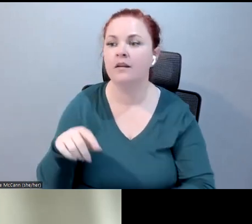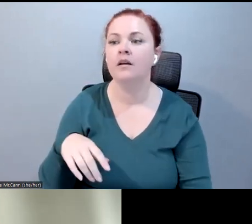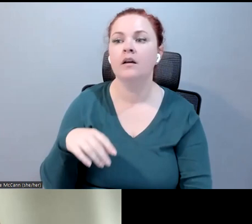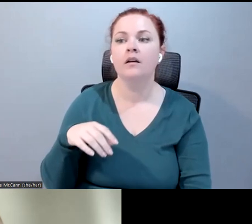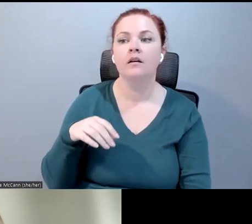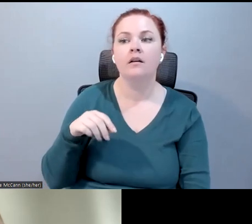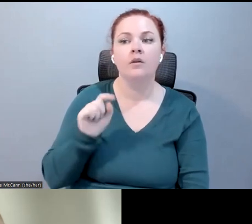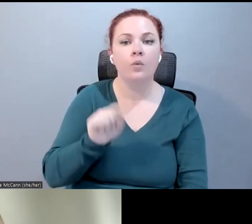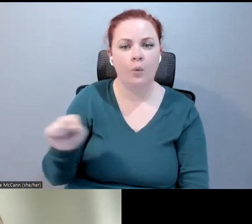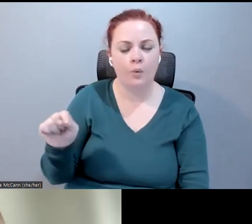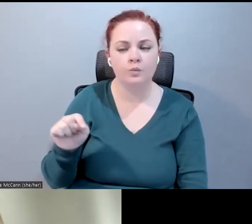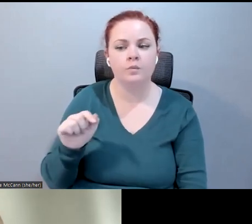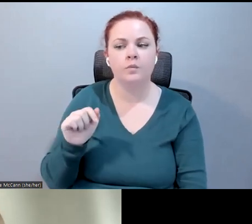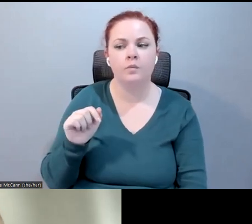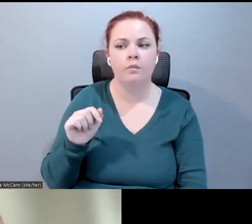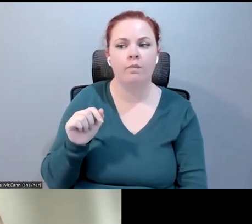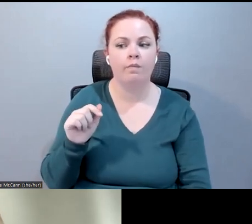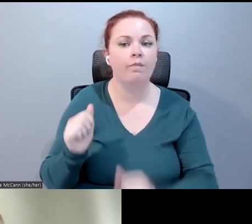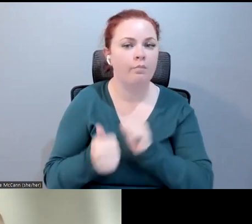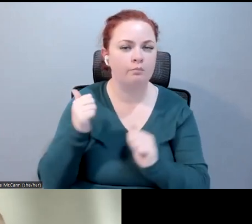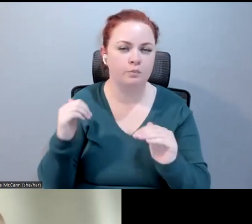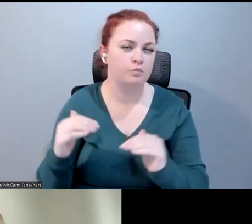most advanced in terms of supporting things like